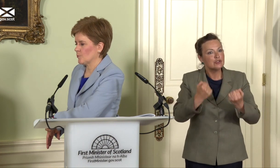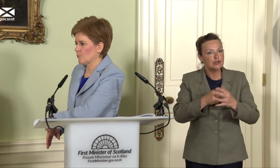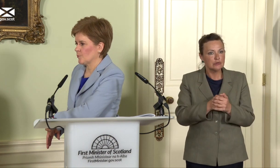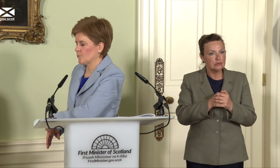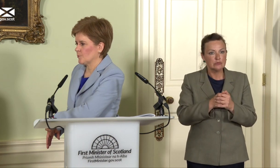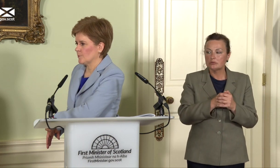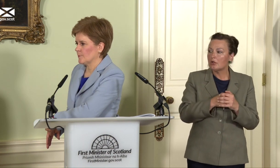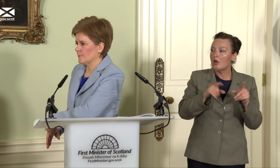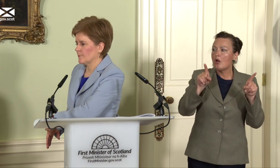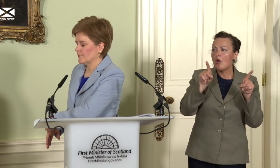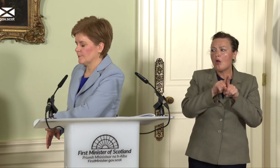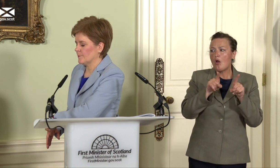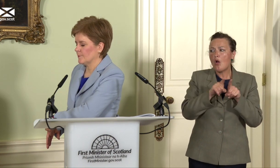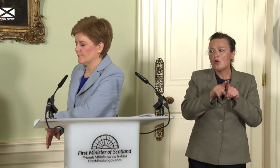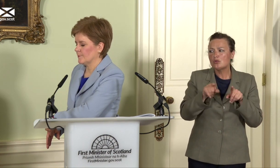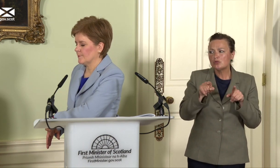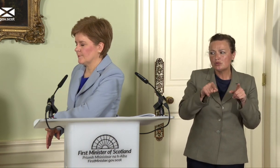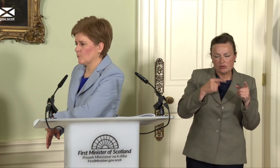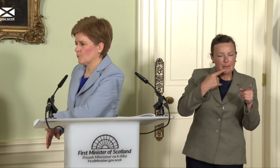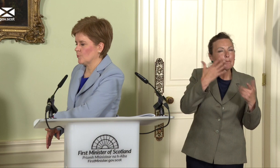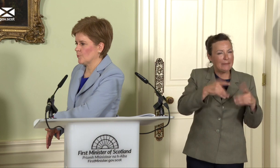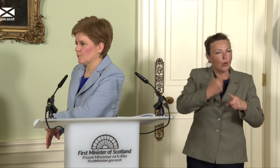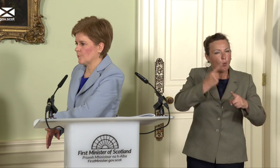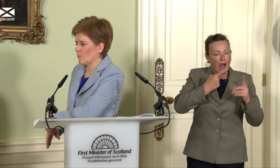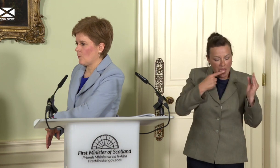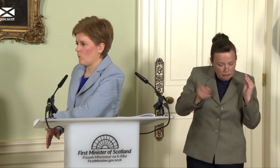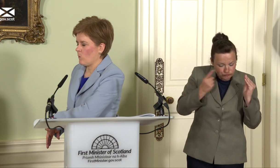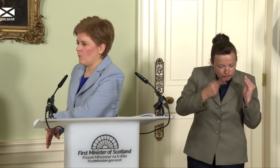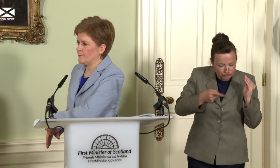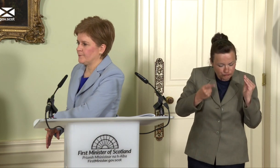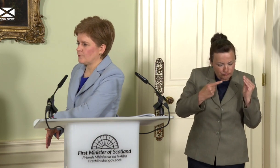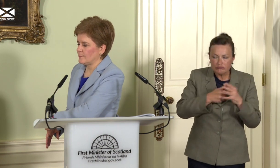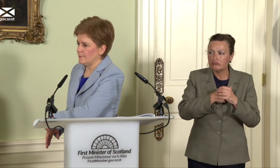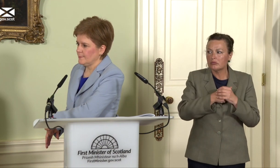pay gap in this paper, from the very kind of quick read that I’ve had, so will there be in the future